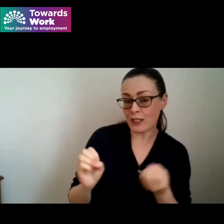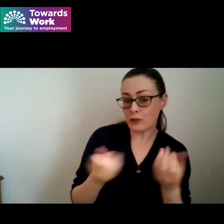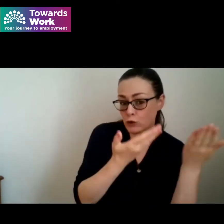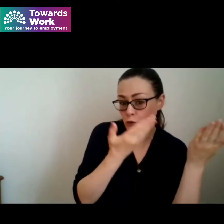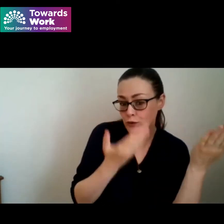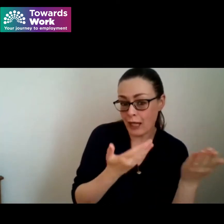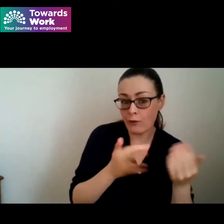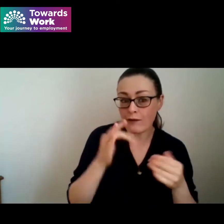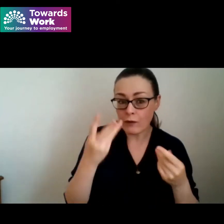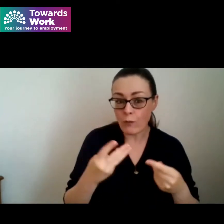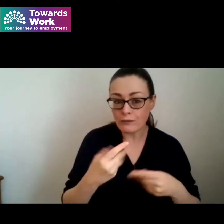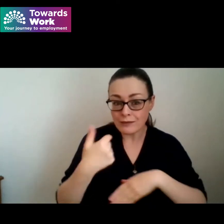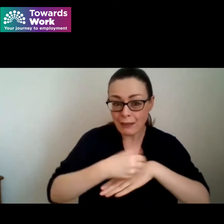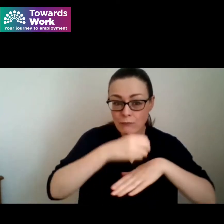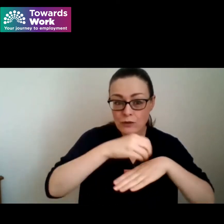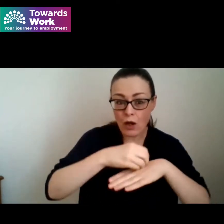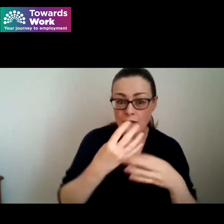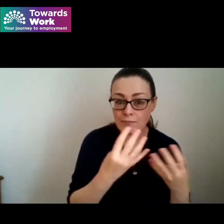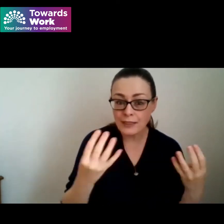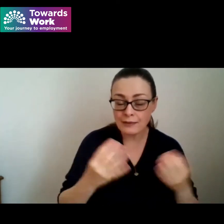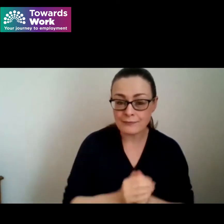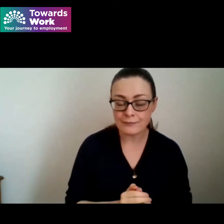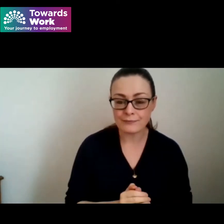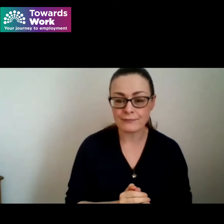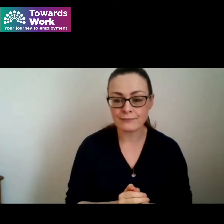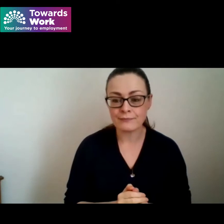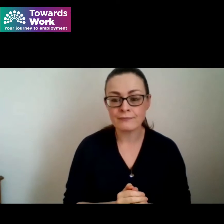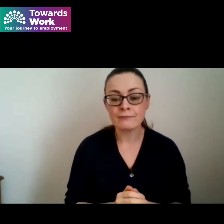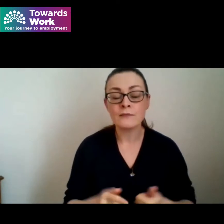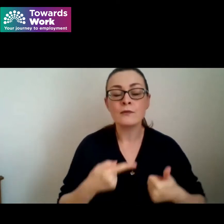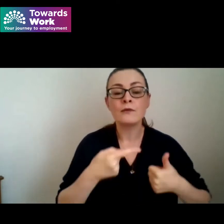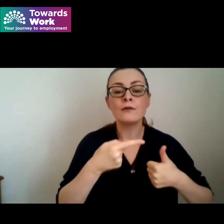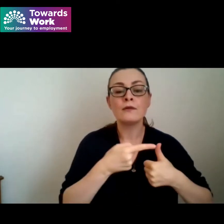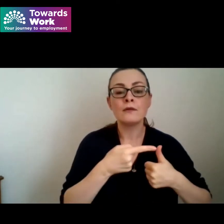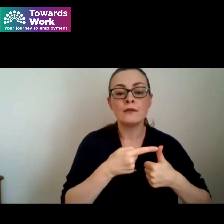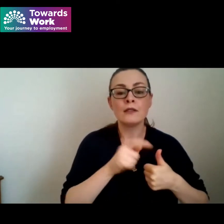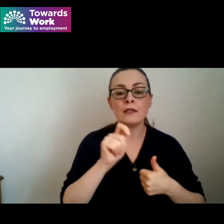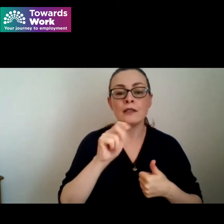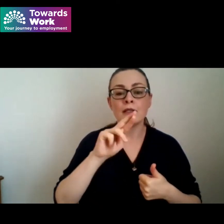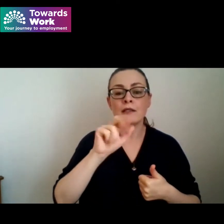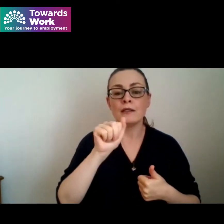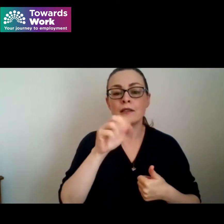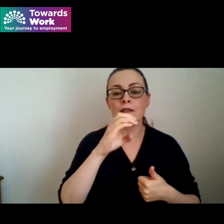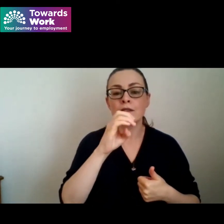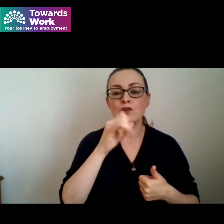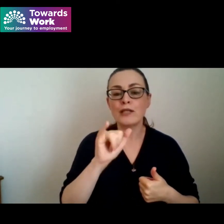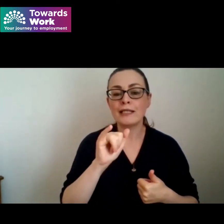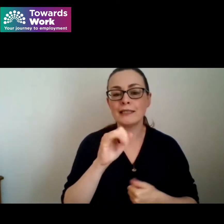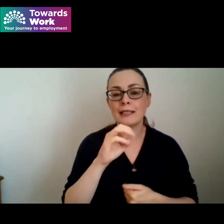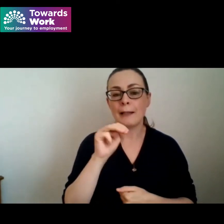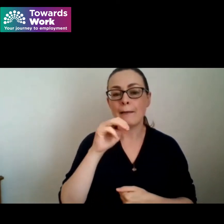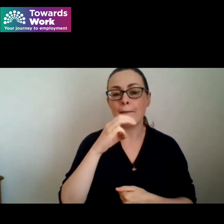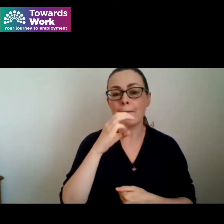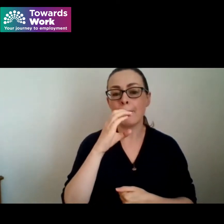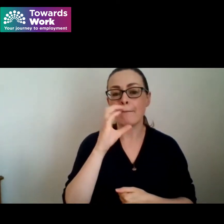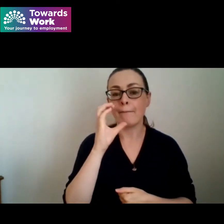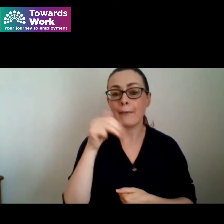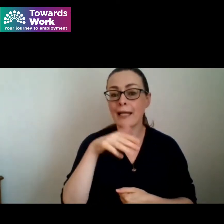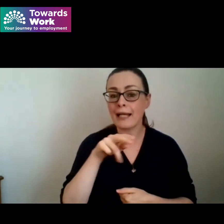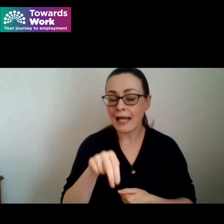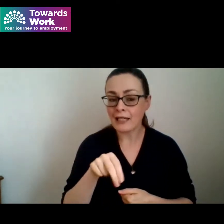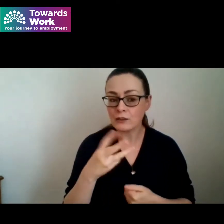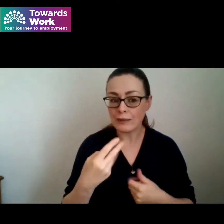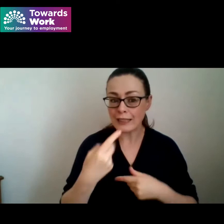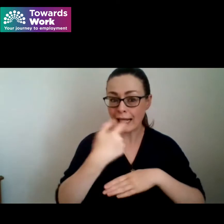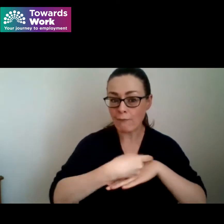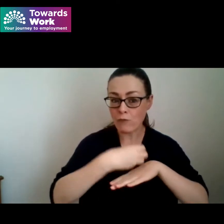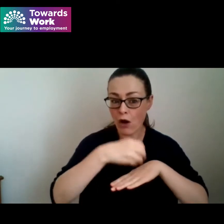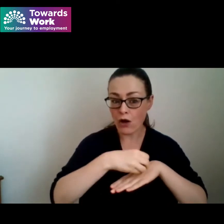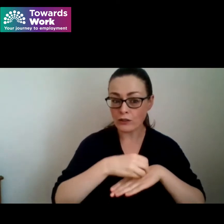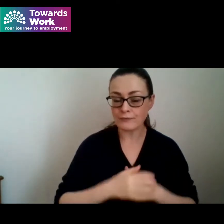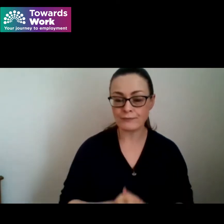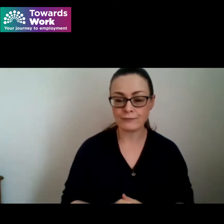their cameras um first of all we have Tracy McCann if you want to turn on your camera there Tracy we